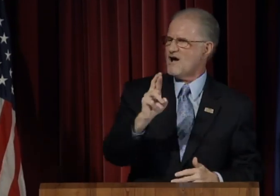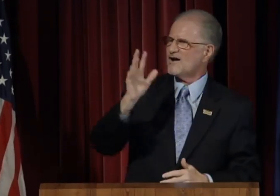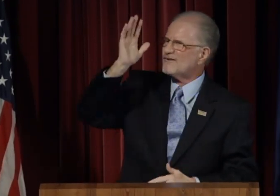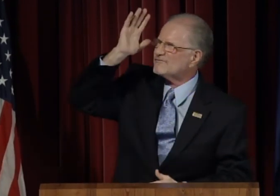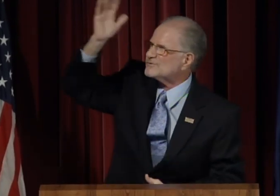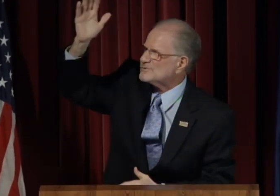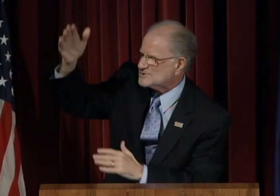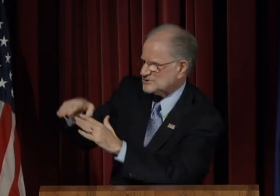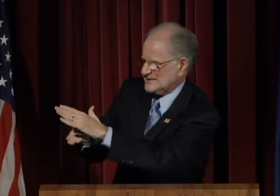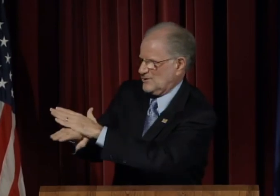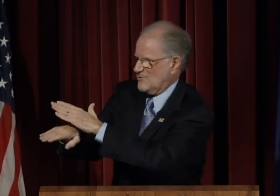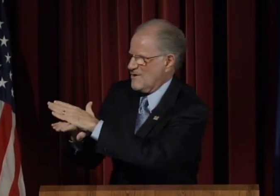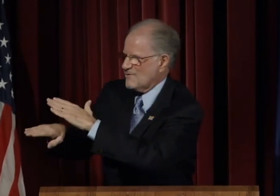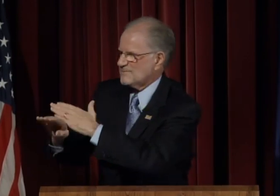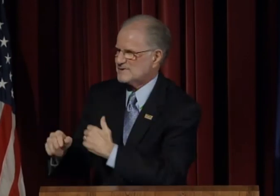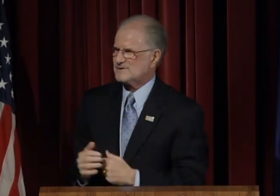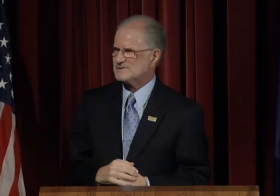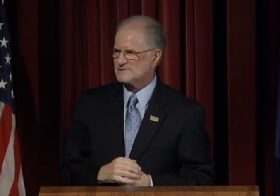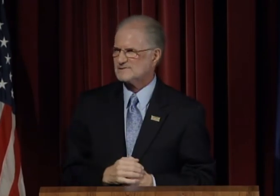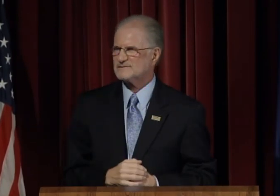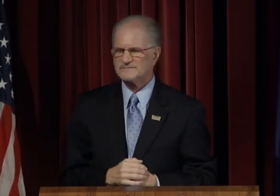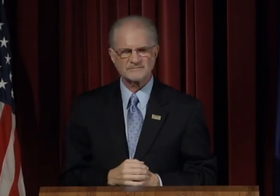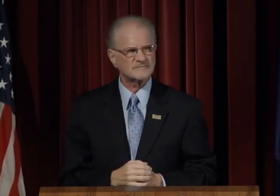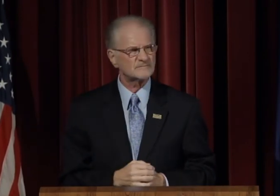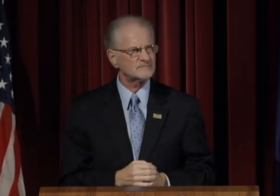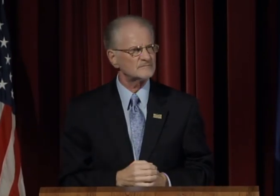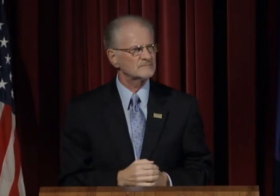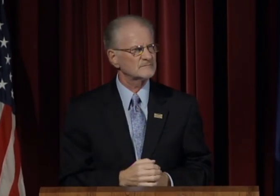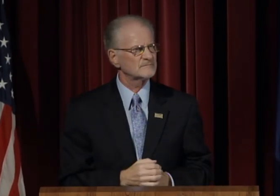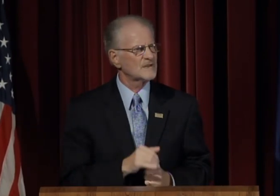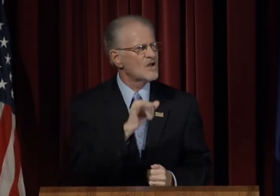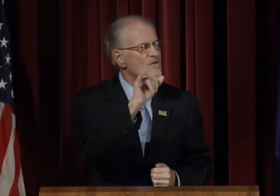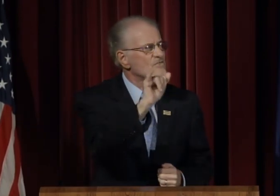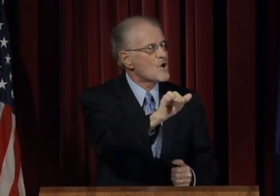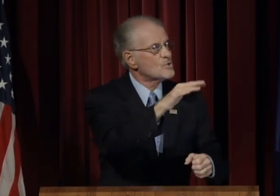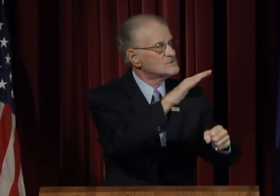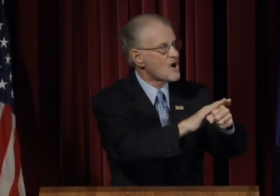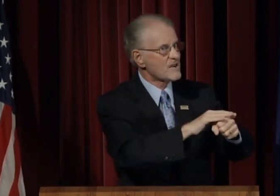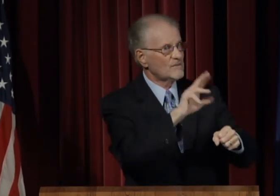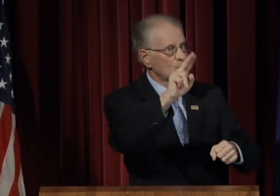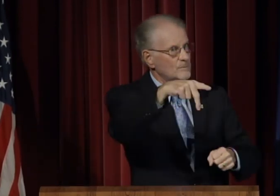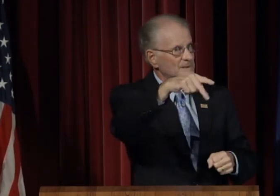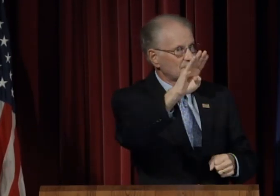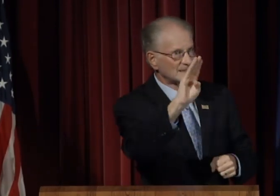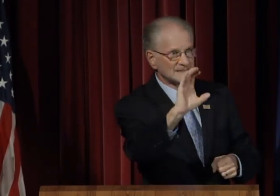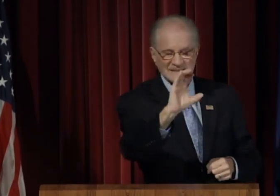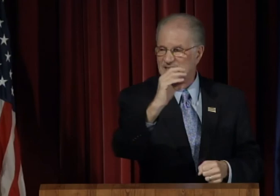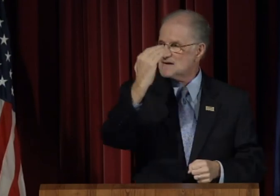Part of the projections they use are future enrollment numbers.